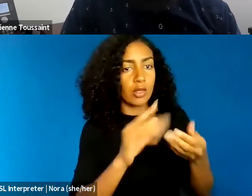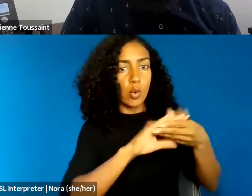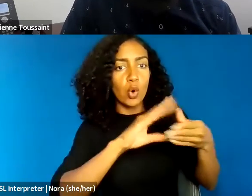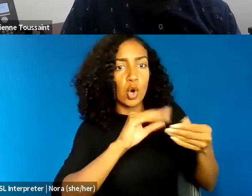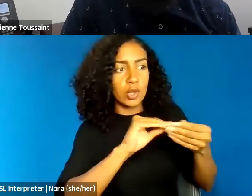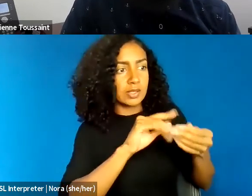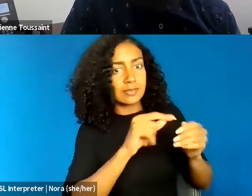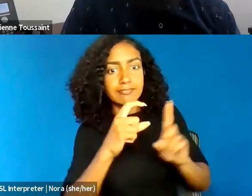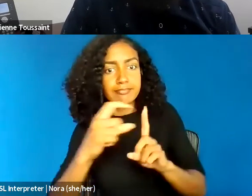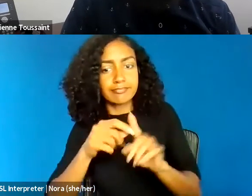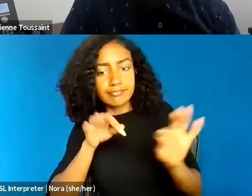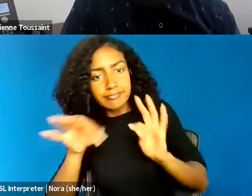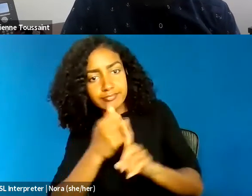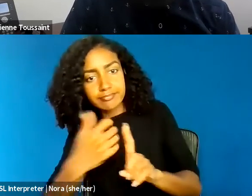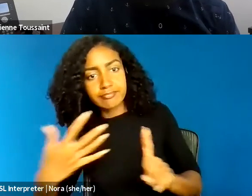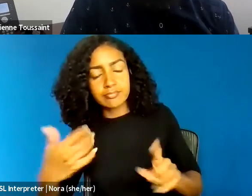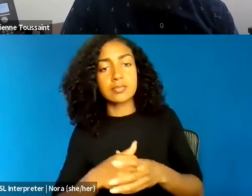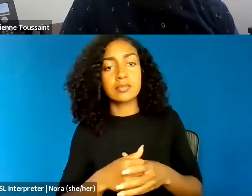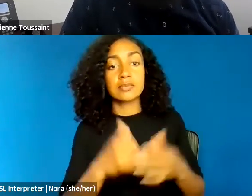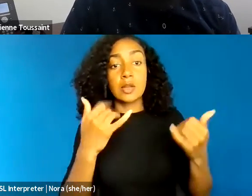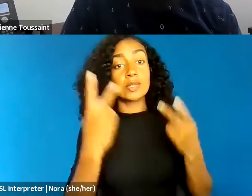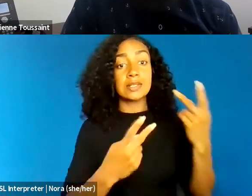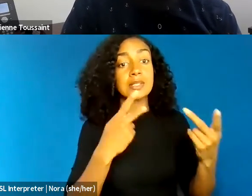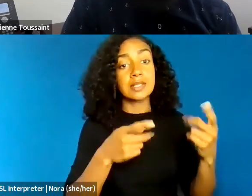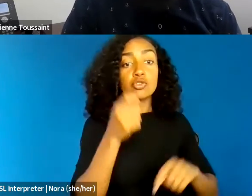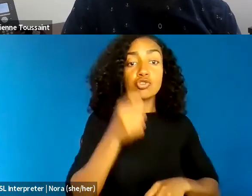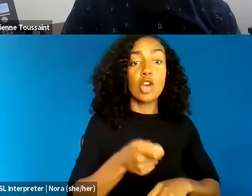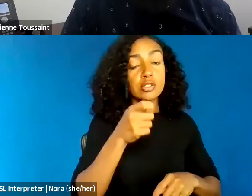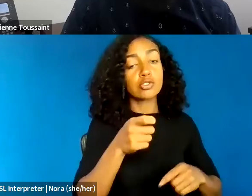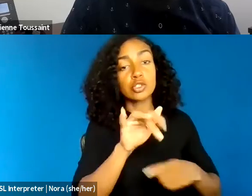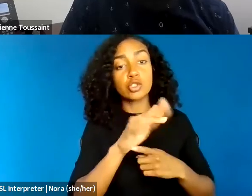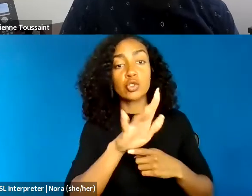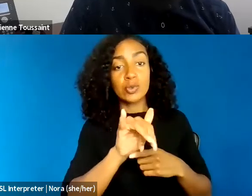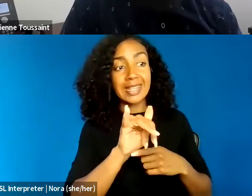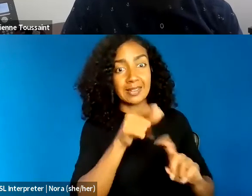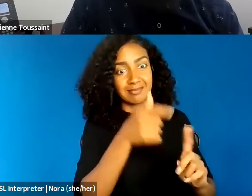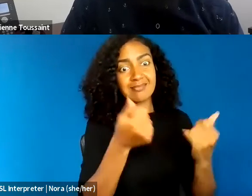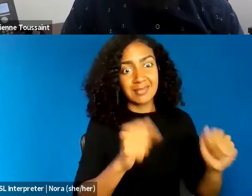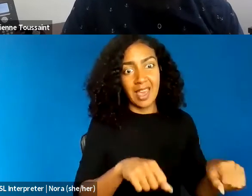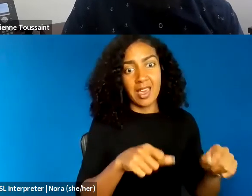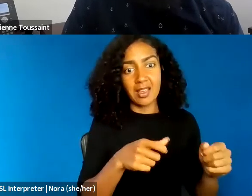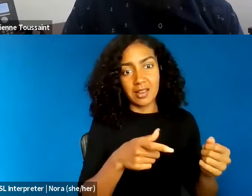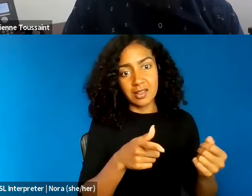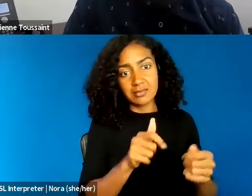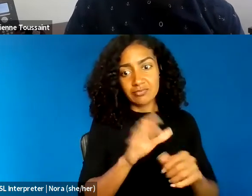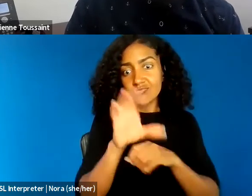as judge, jury, and executioner, when it comes to interpreting the meaning of Black and Brown protest speech.